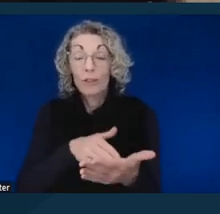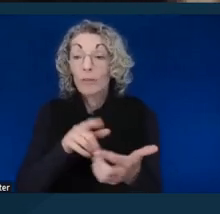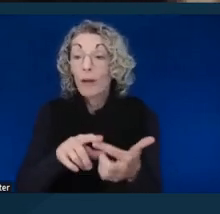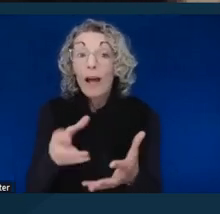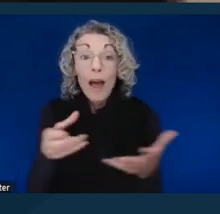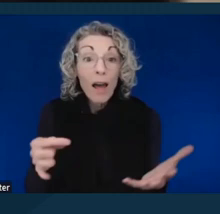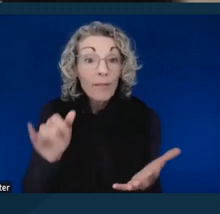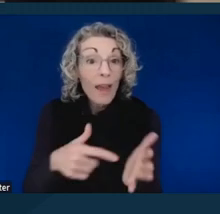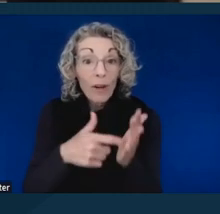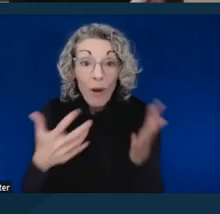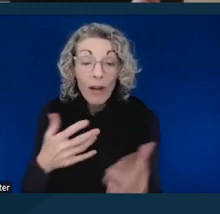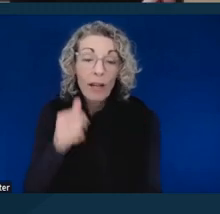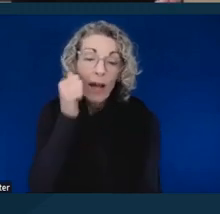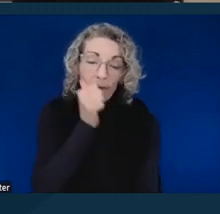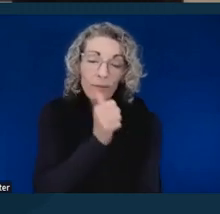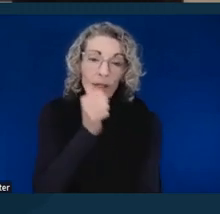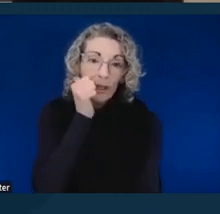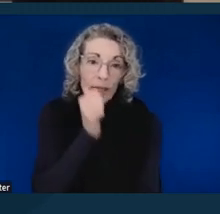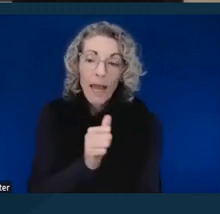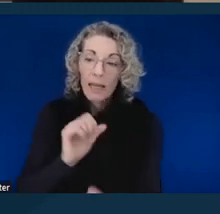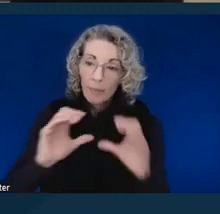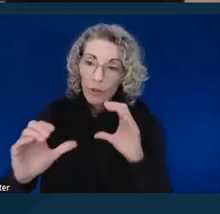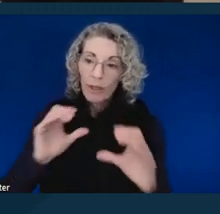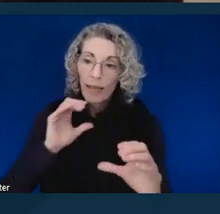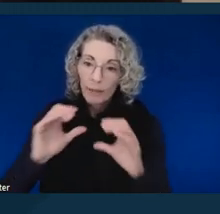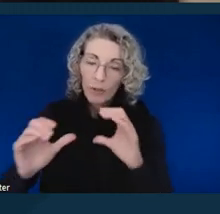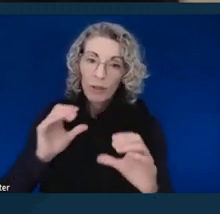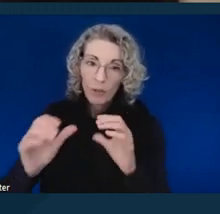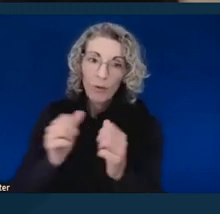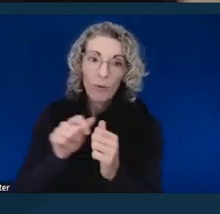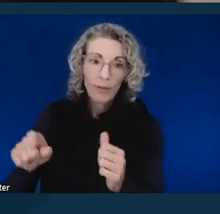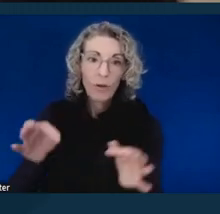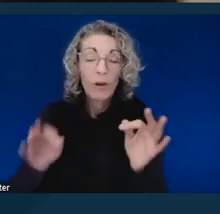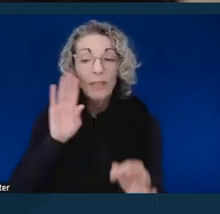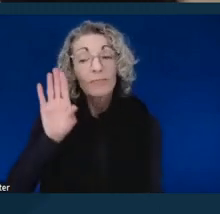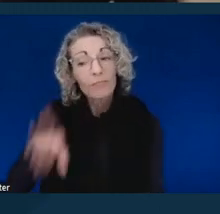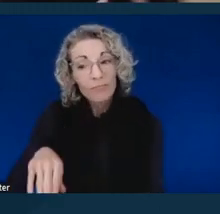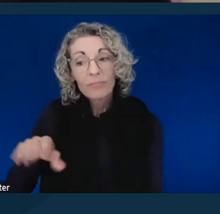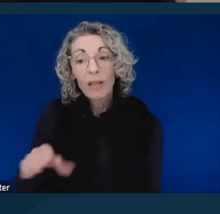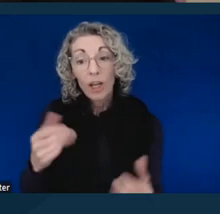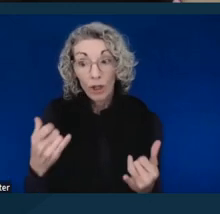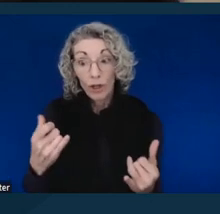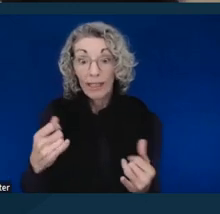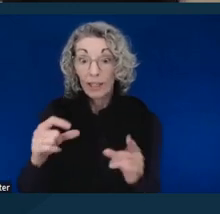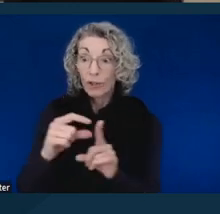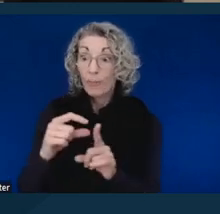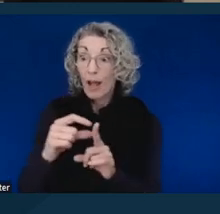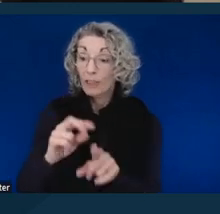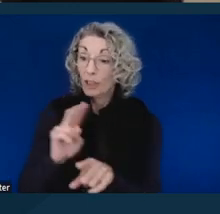with the courts to say, the correct terminology is an ASL interpreter. Please use that going forward.